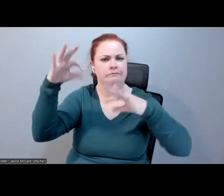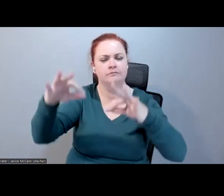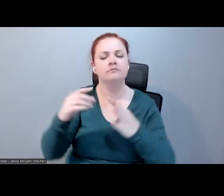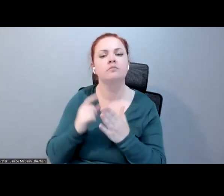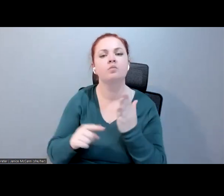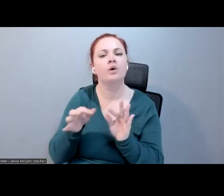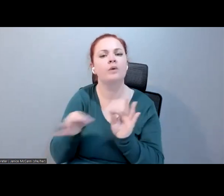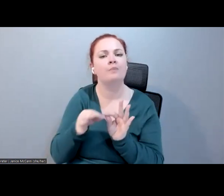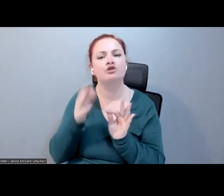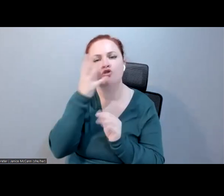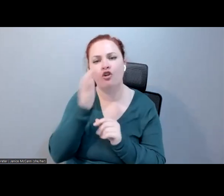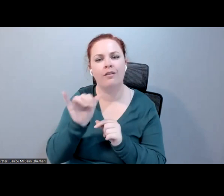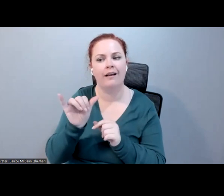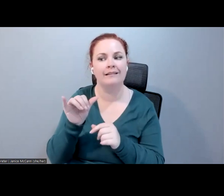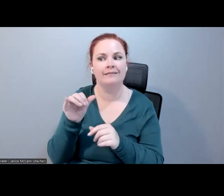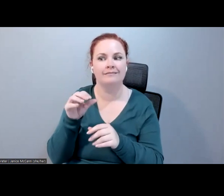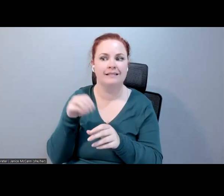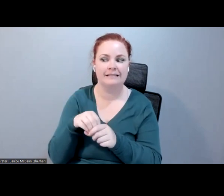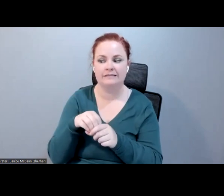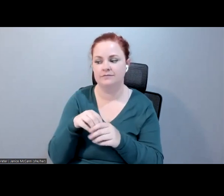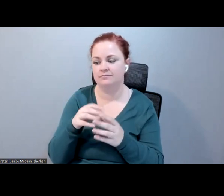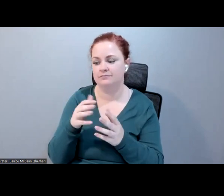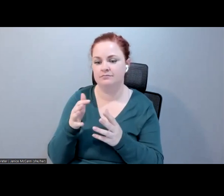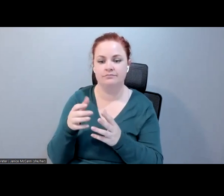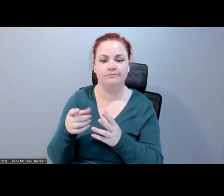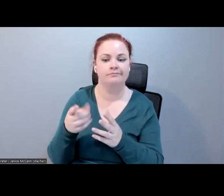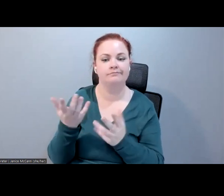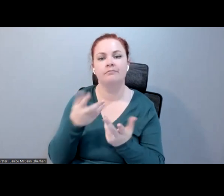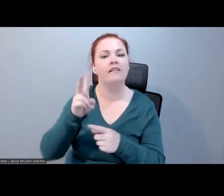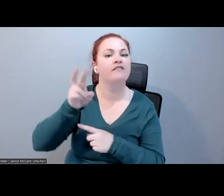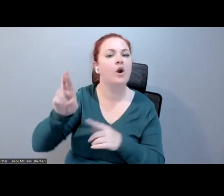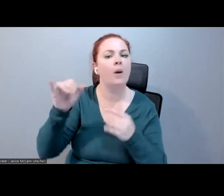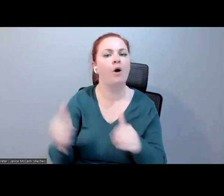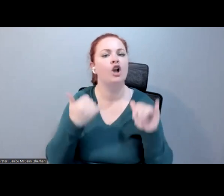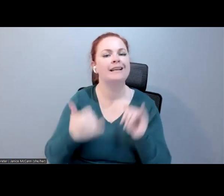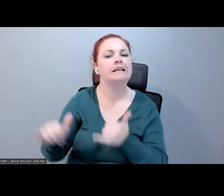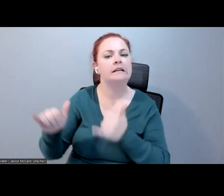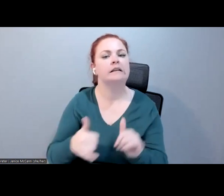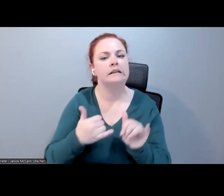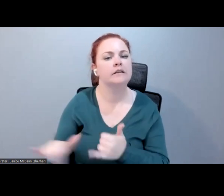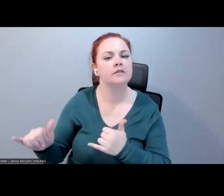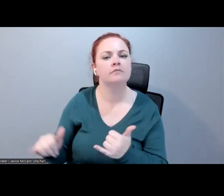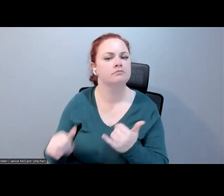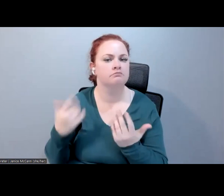like -- let's say you are at a VR party. What is your ideal